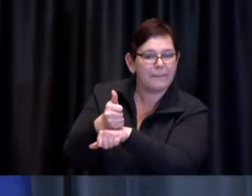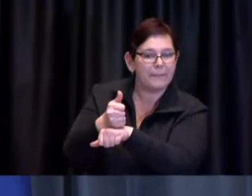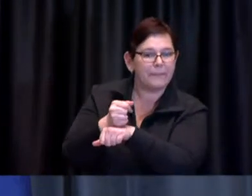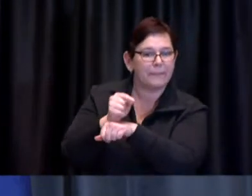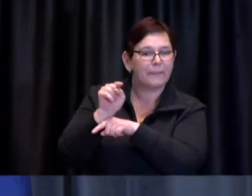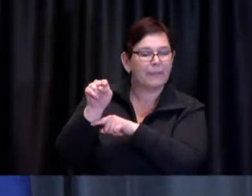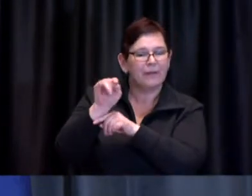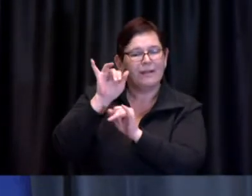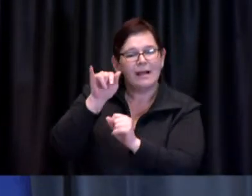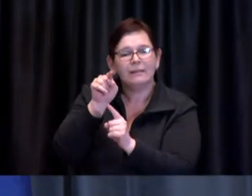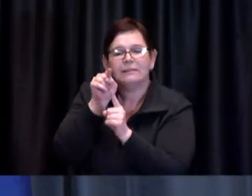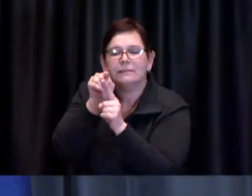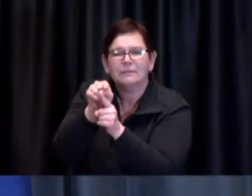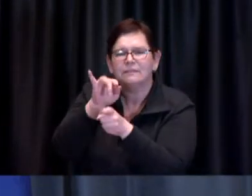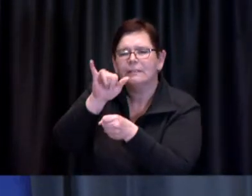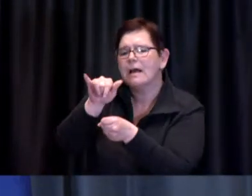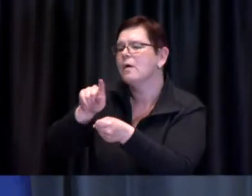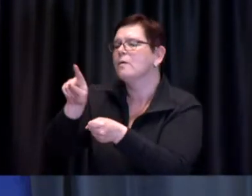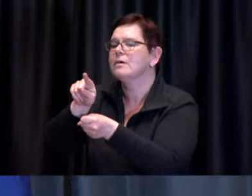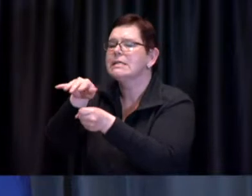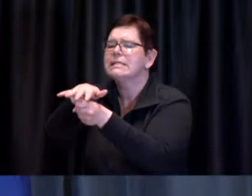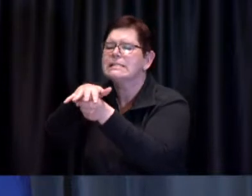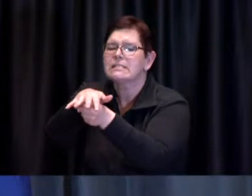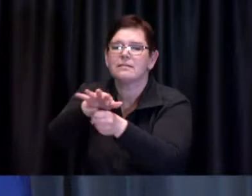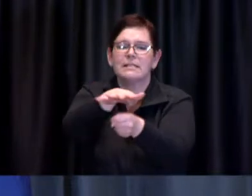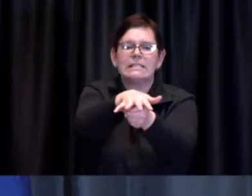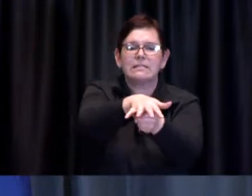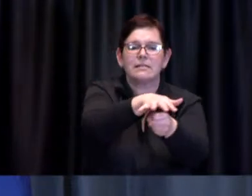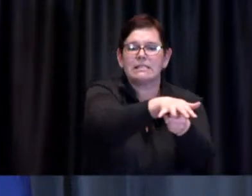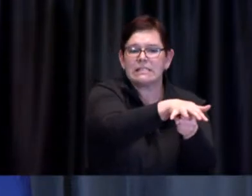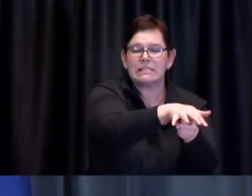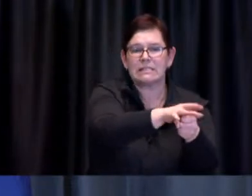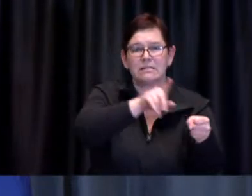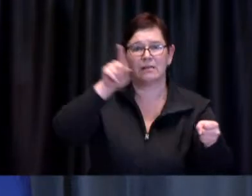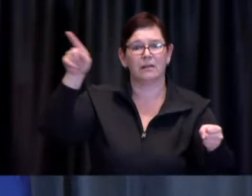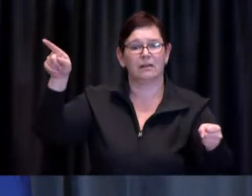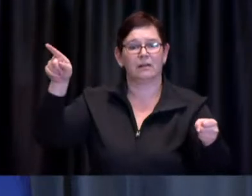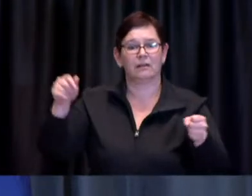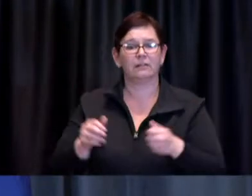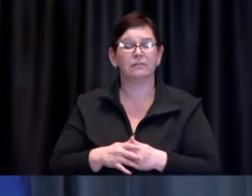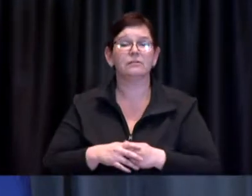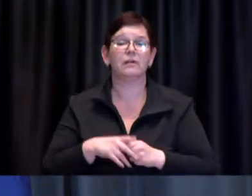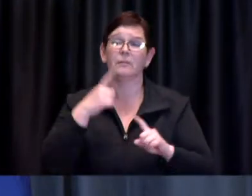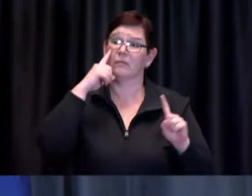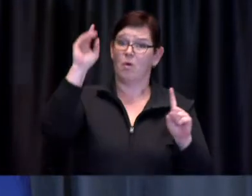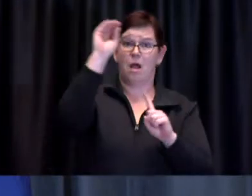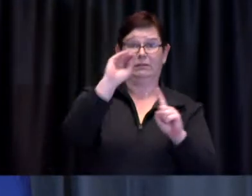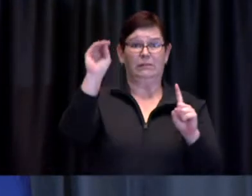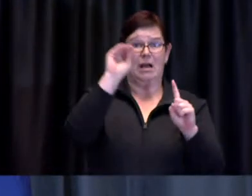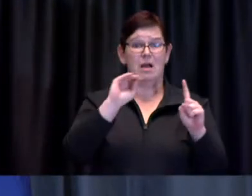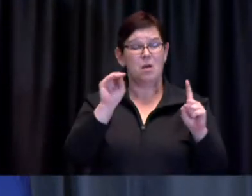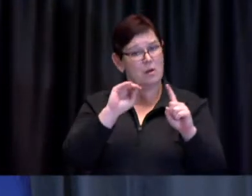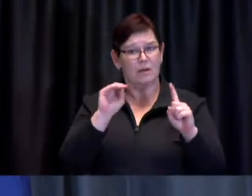The province did not make vaccine available by other means including through City-operated